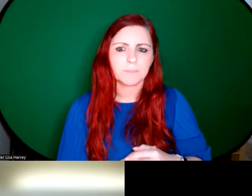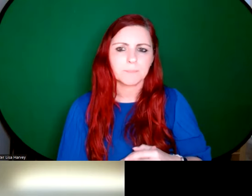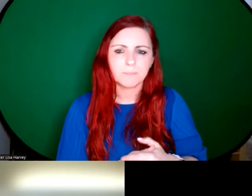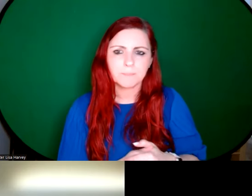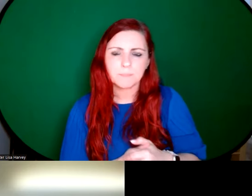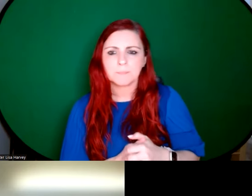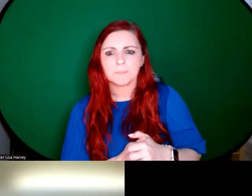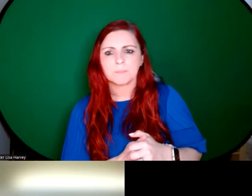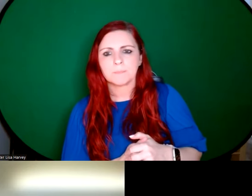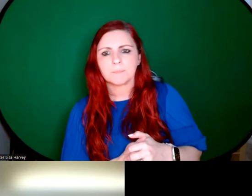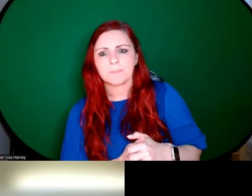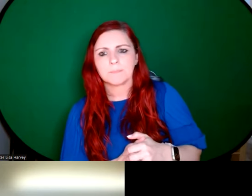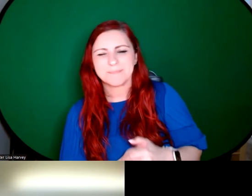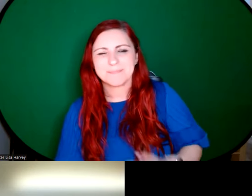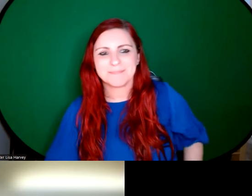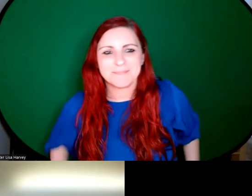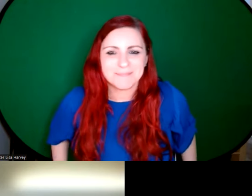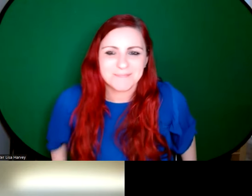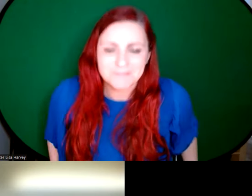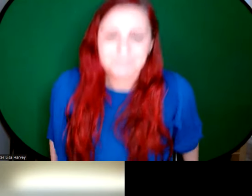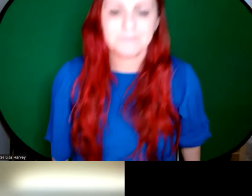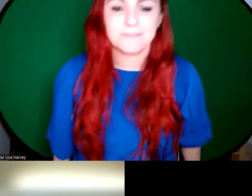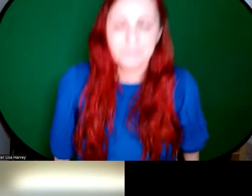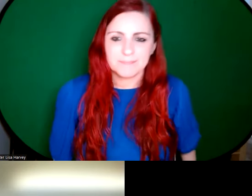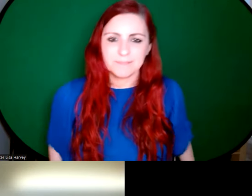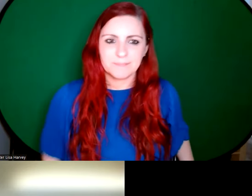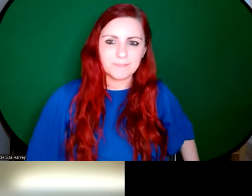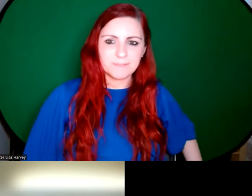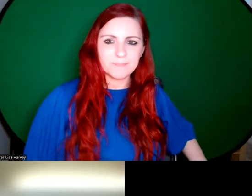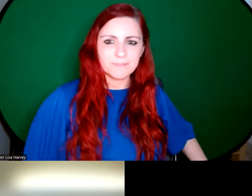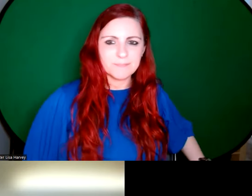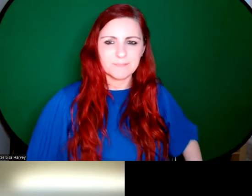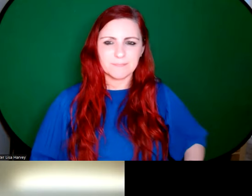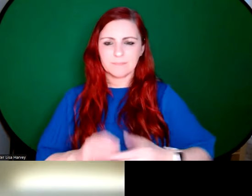Sectile? Yeah. I'm sorry. It's, it's, yeah, it was it was a technique, I think